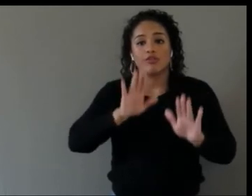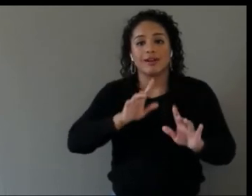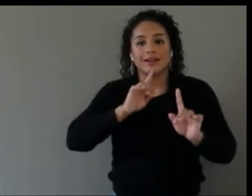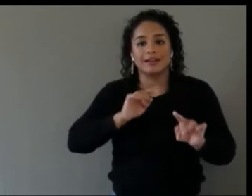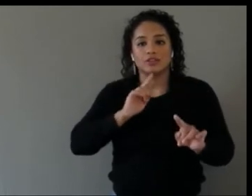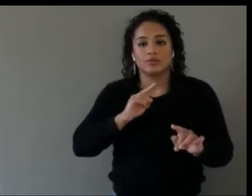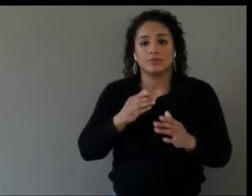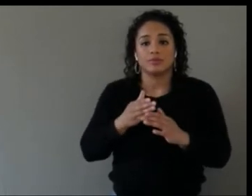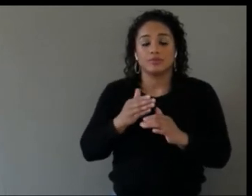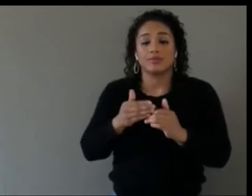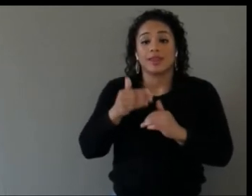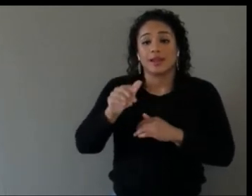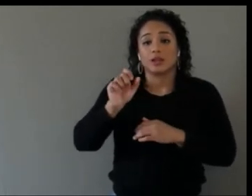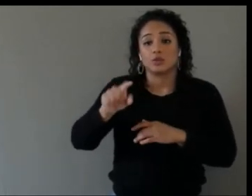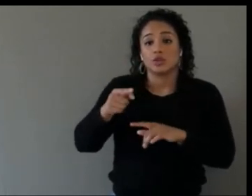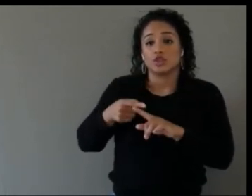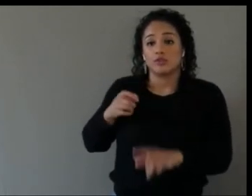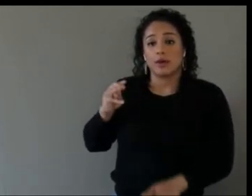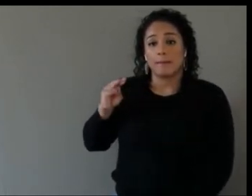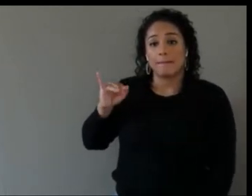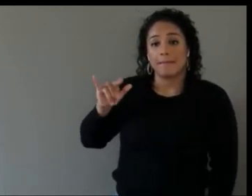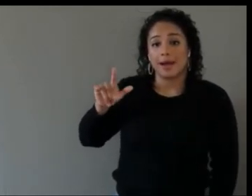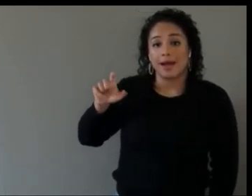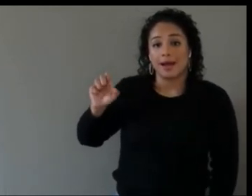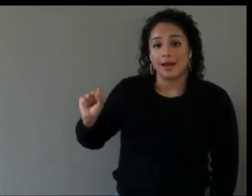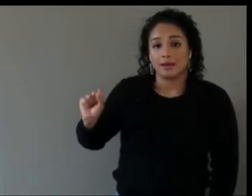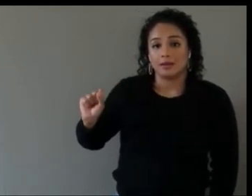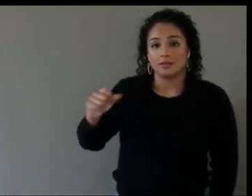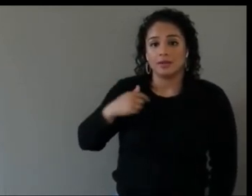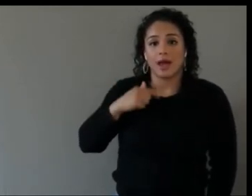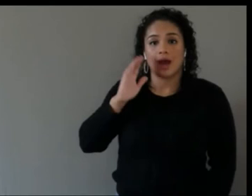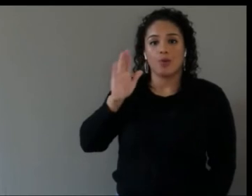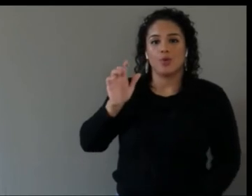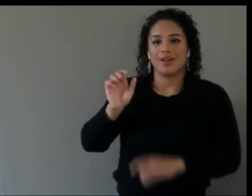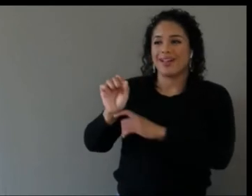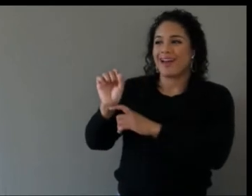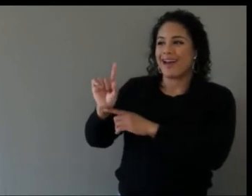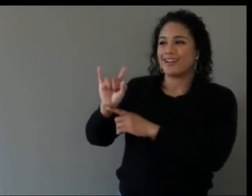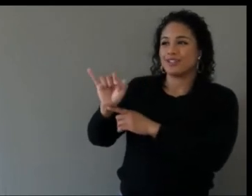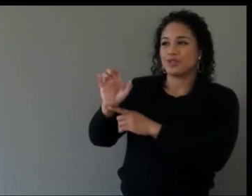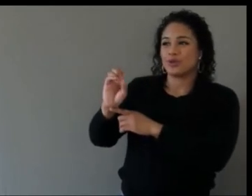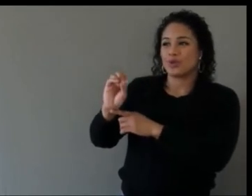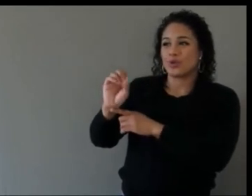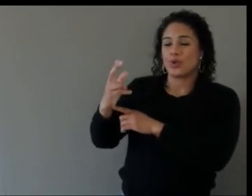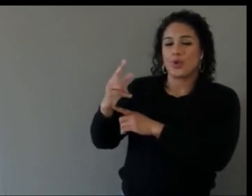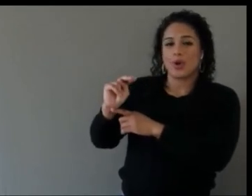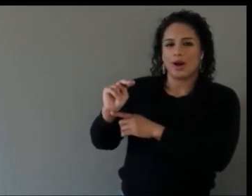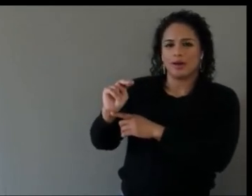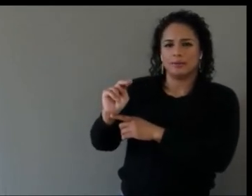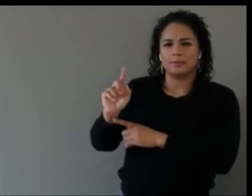I'm going to send this one to Johan. Do you feel we have enough people with disabilities who are taking